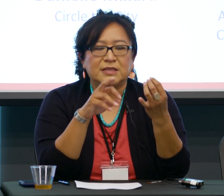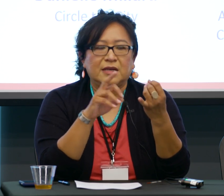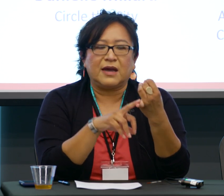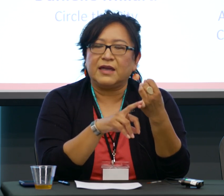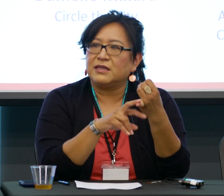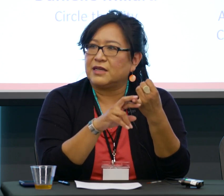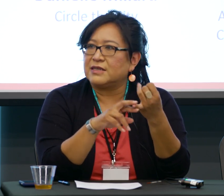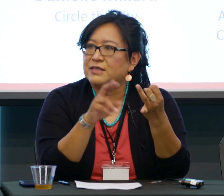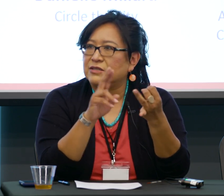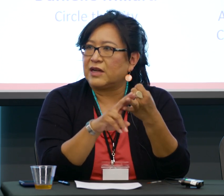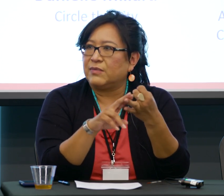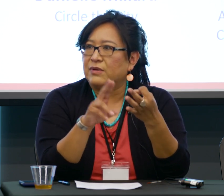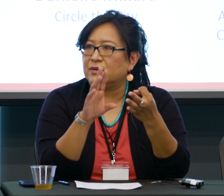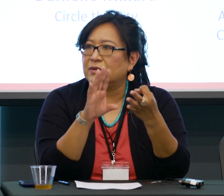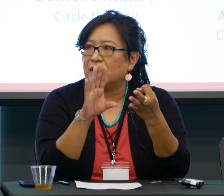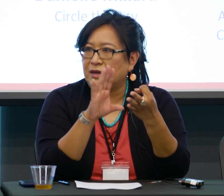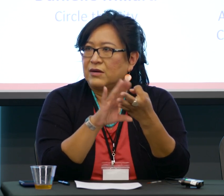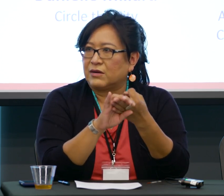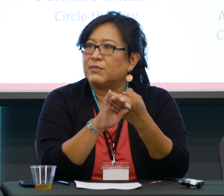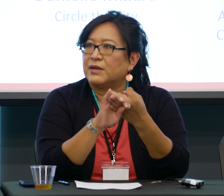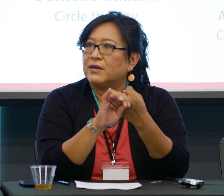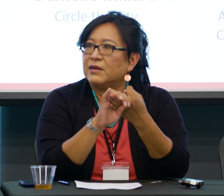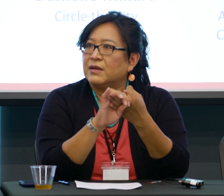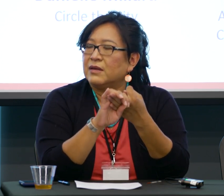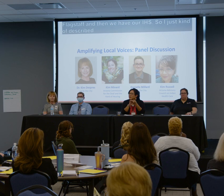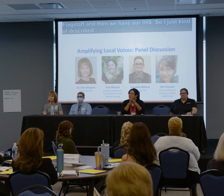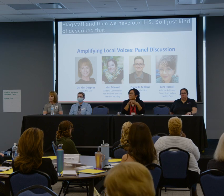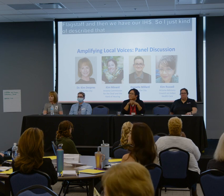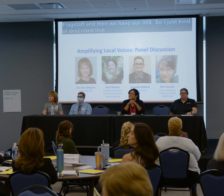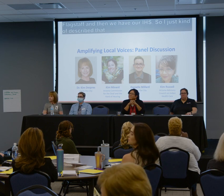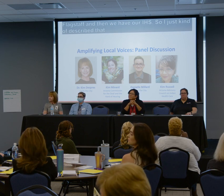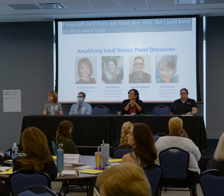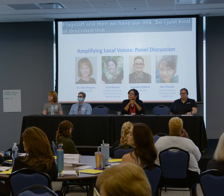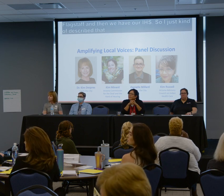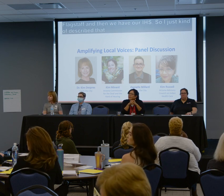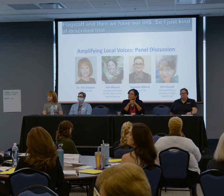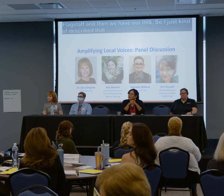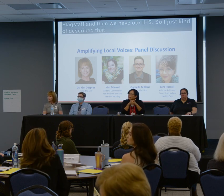that's IHS, tribal and then urban. And do you maintain those lists?